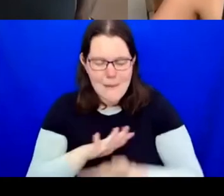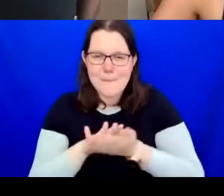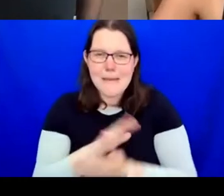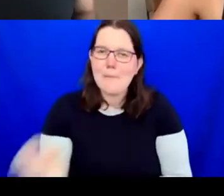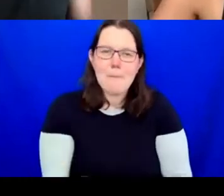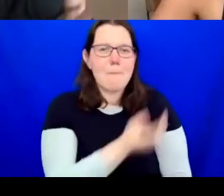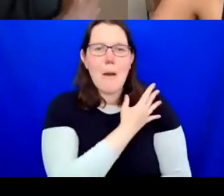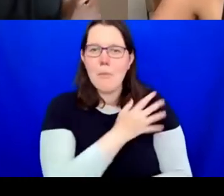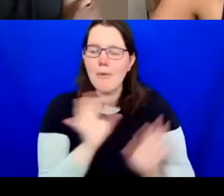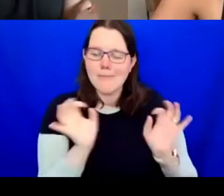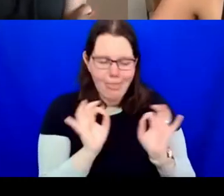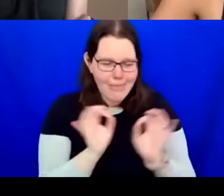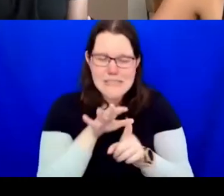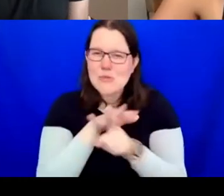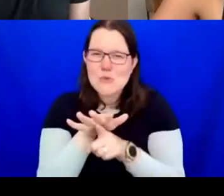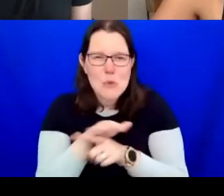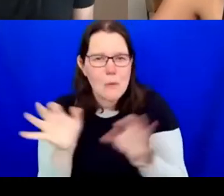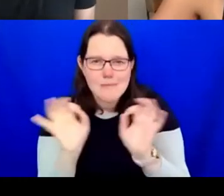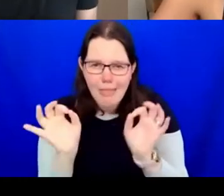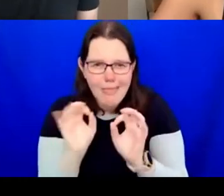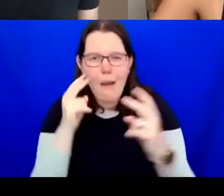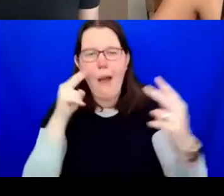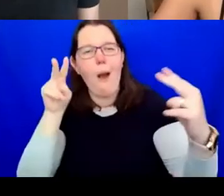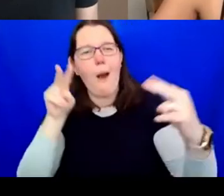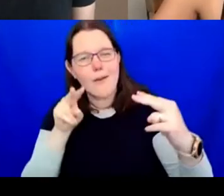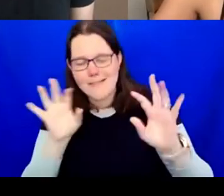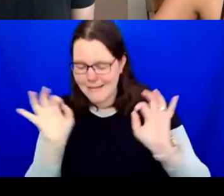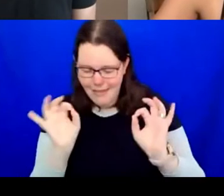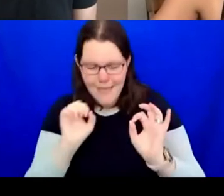and will avoid Zoom eye contact. I will read directly from this script. I am comfortable